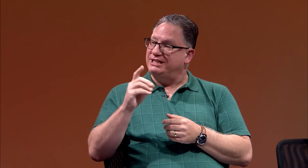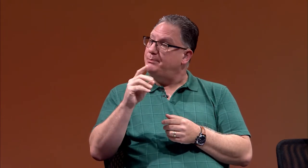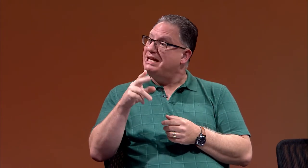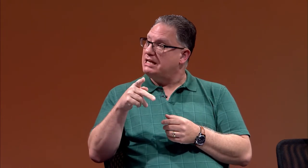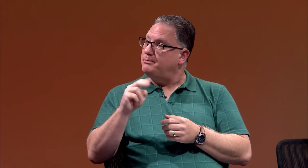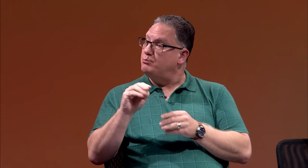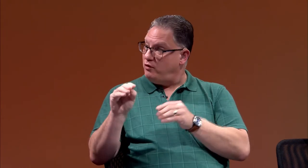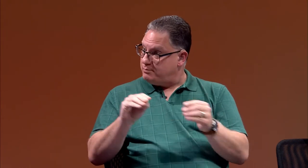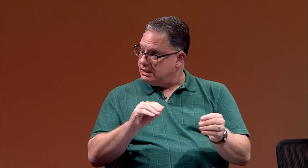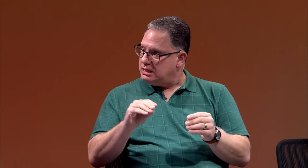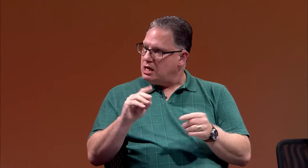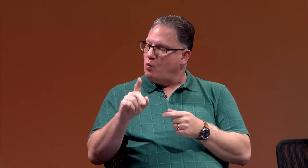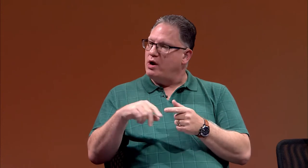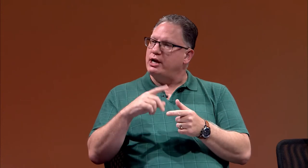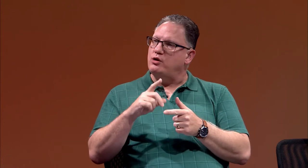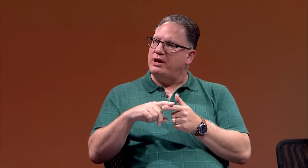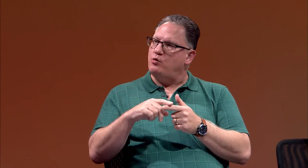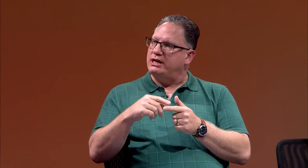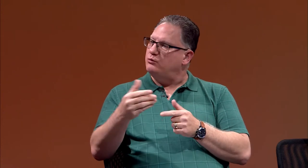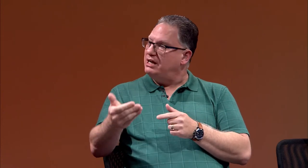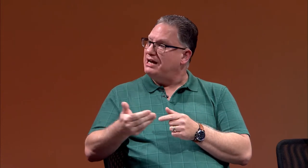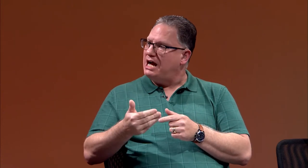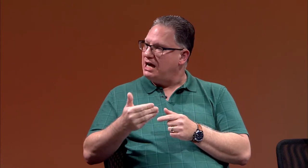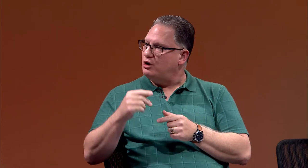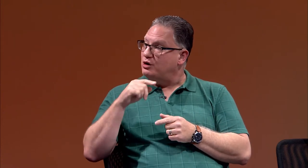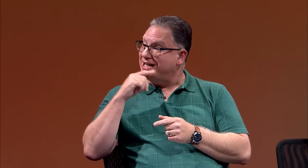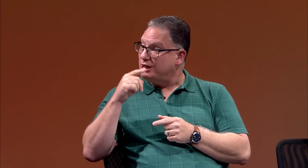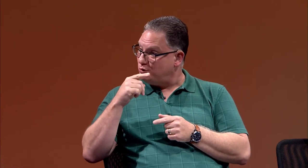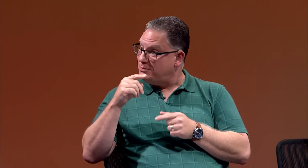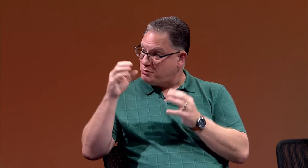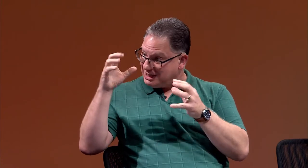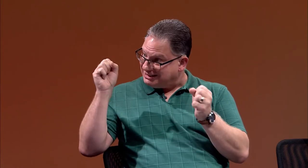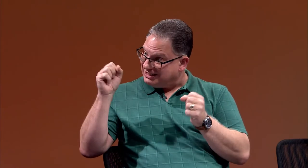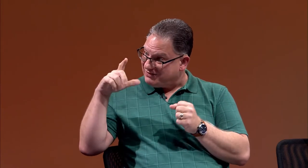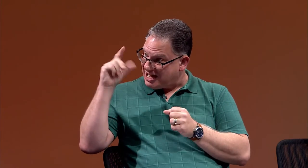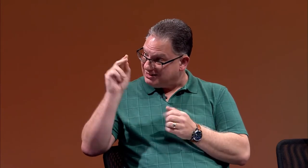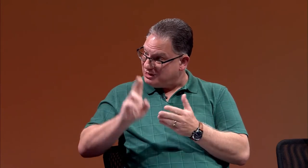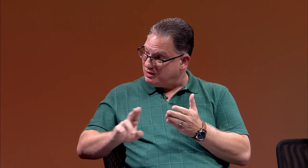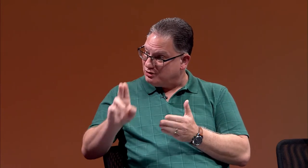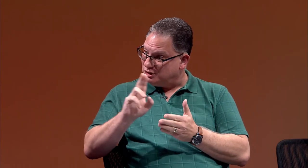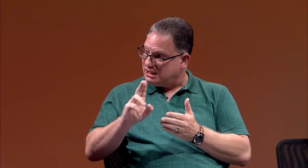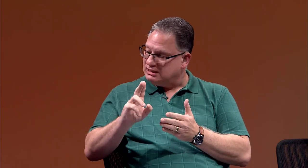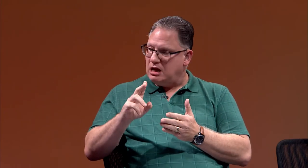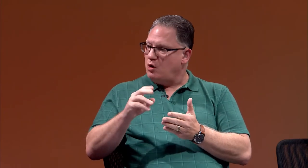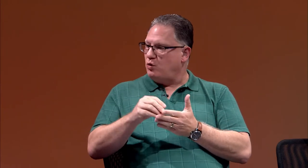DPN Movement, where they were getting ready to hire a hearing president of Gallaudet University.